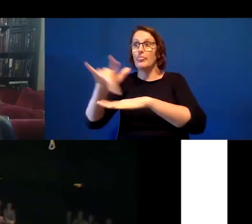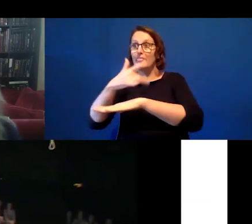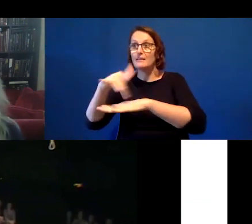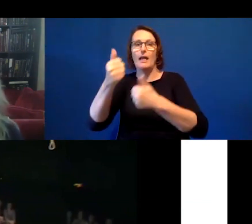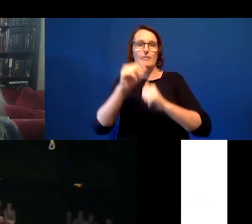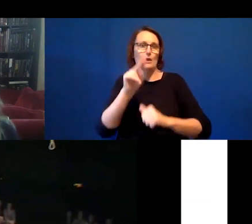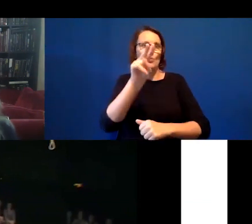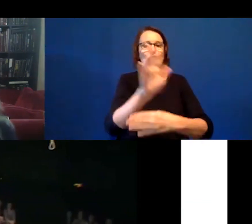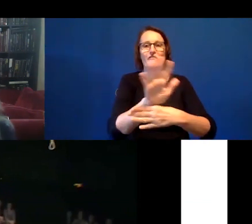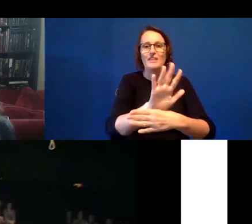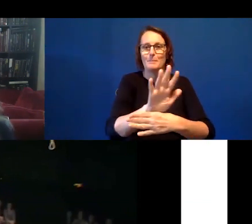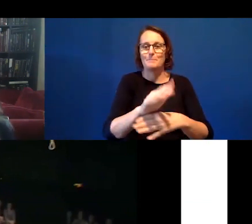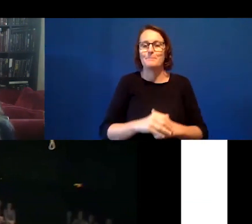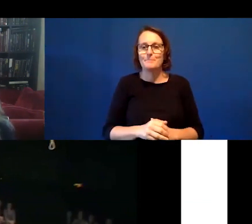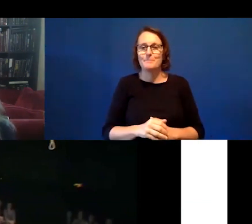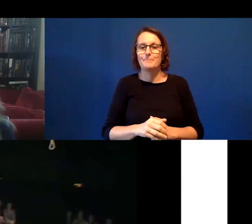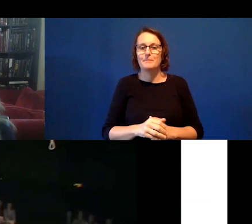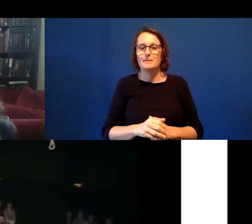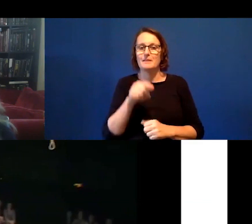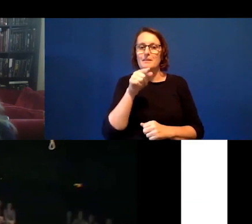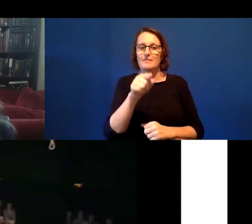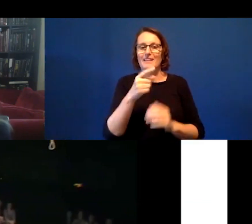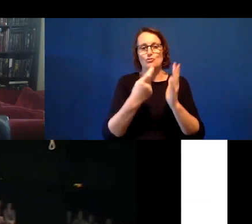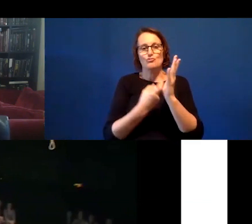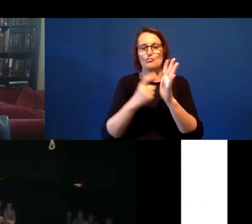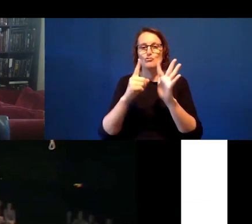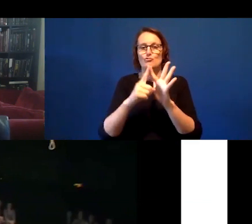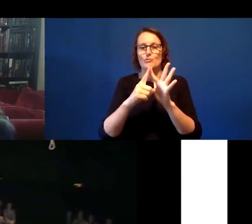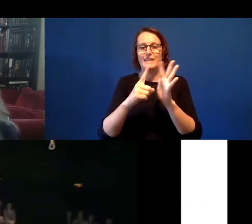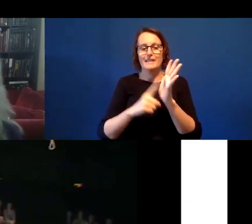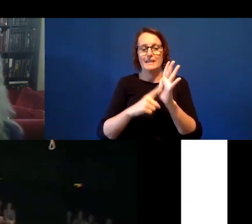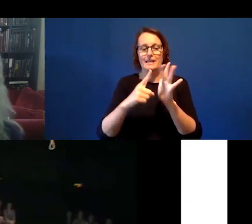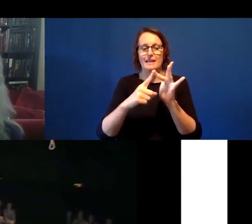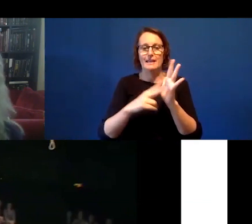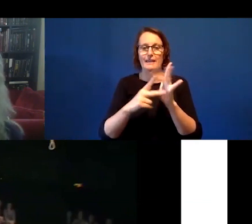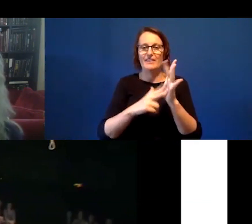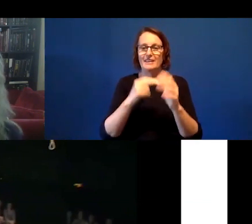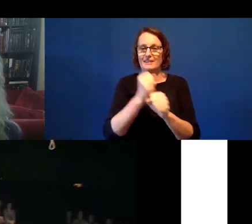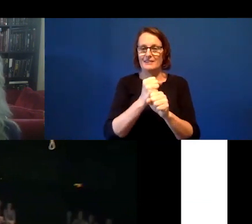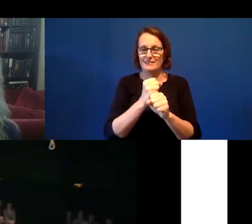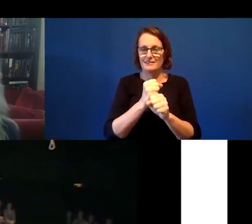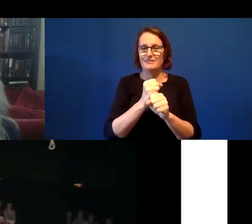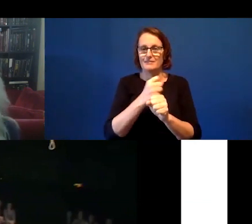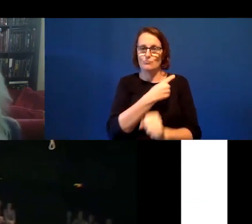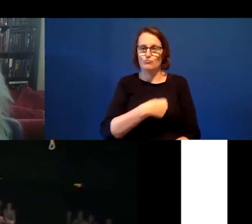Now, this relates to what I call a reliving promise. Which is